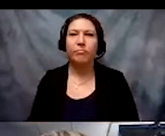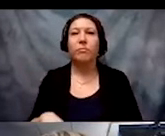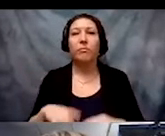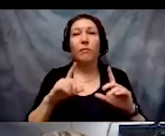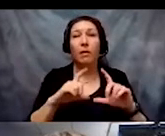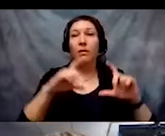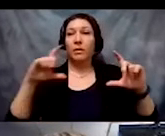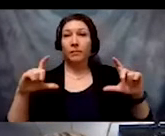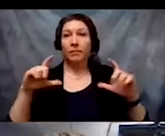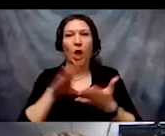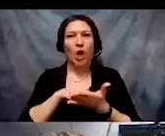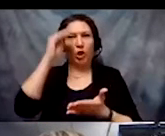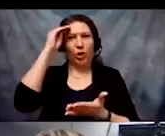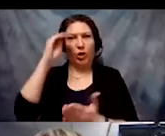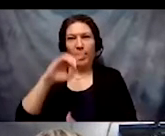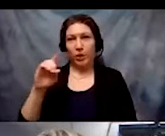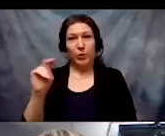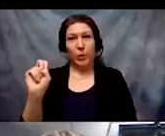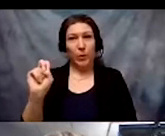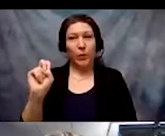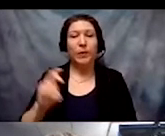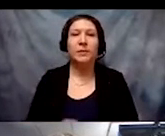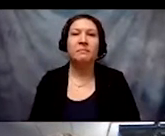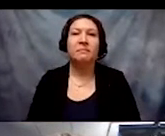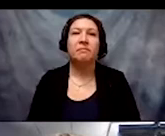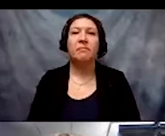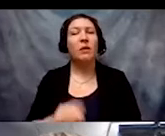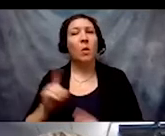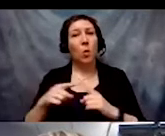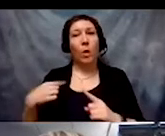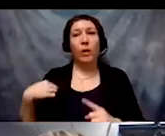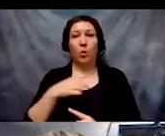In the learning zone we recognize or know about